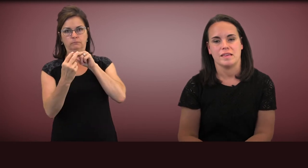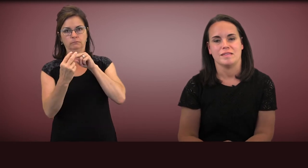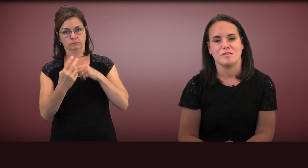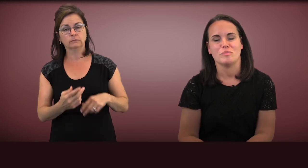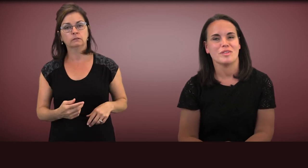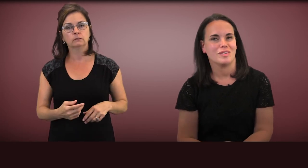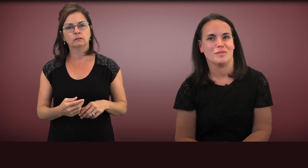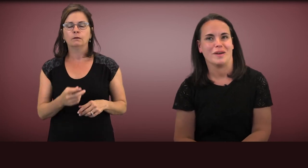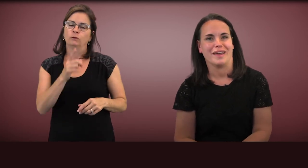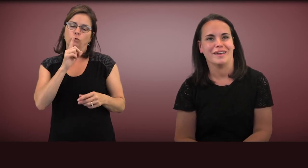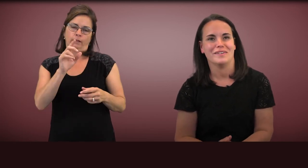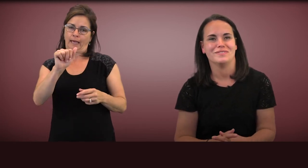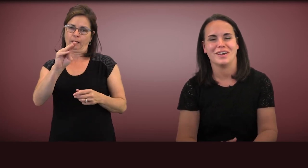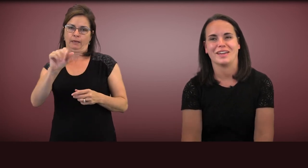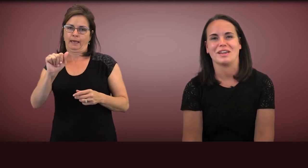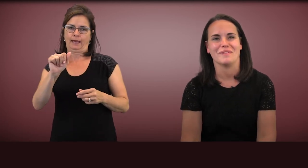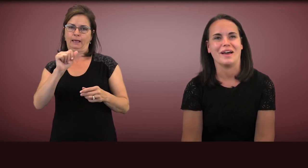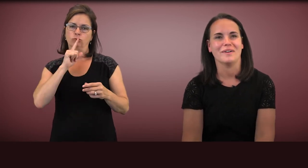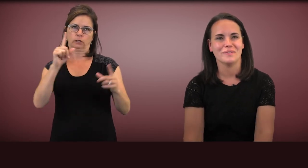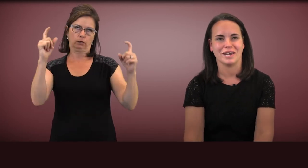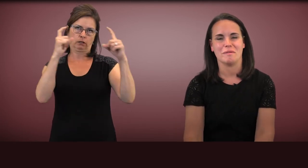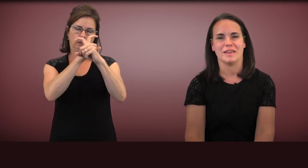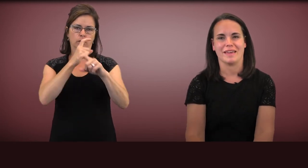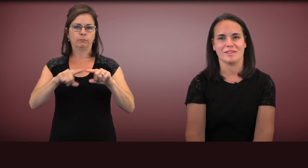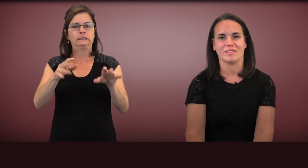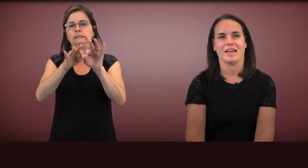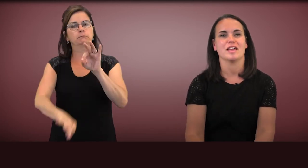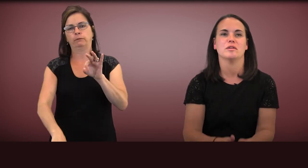That's a simplistic way of talking about what ABA looks like,